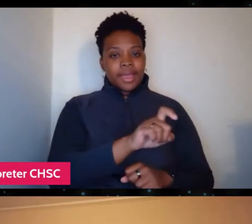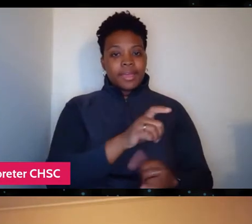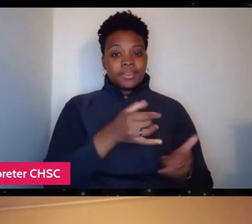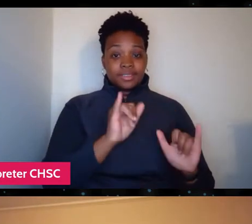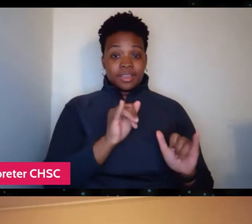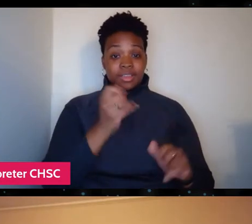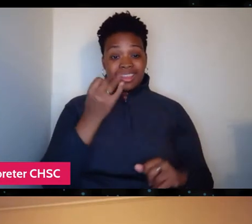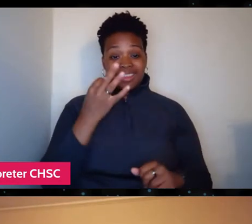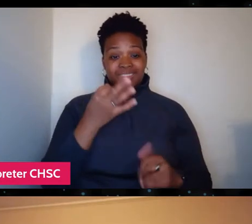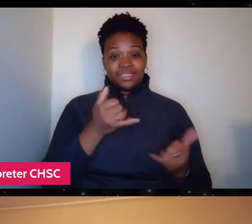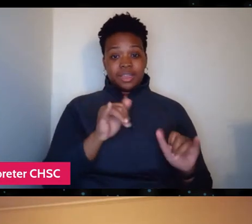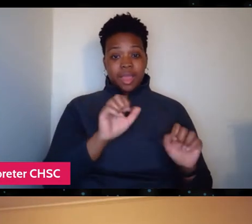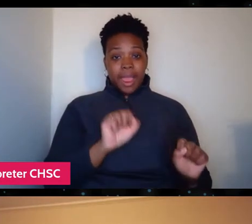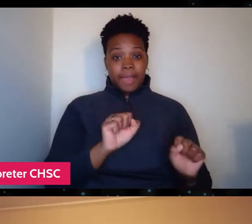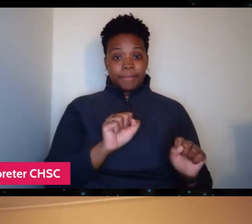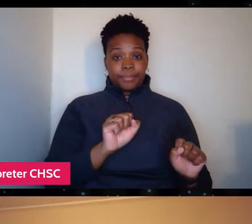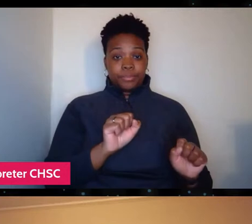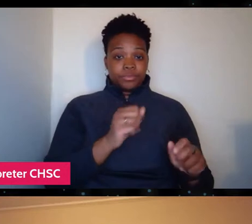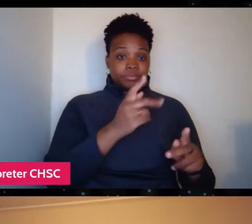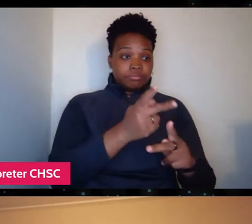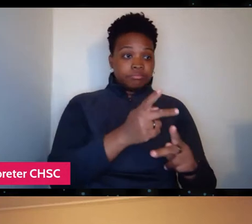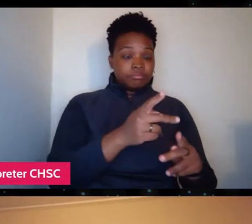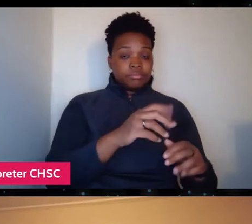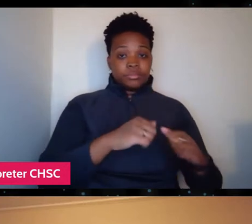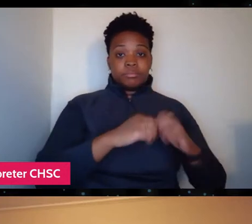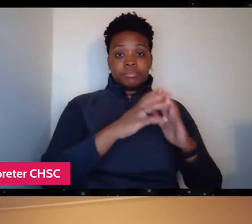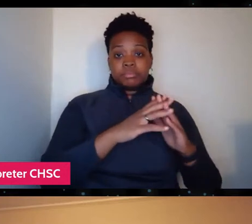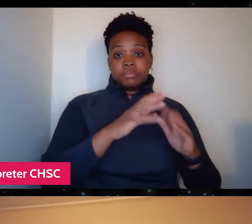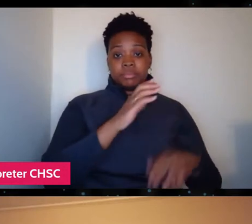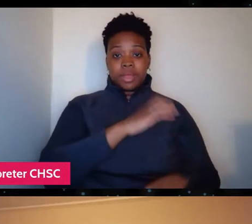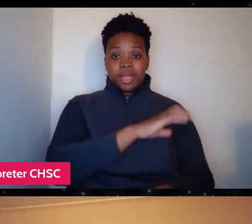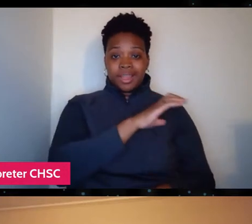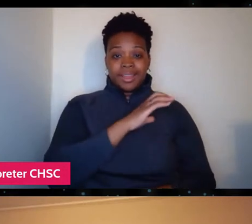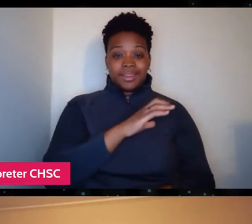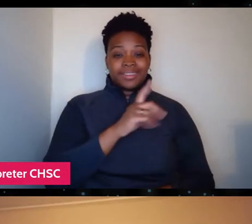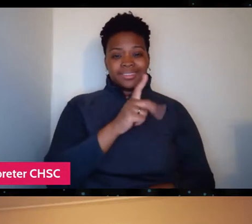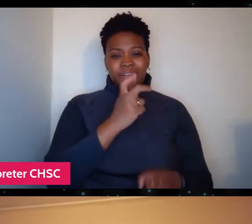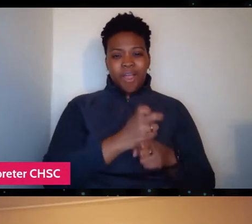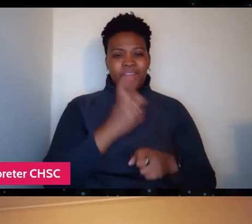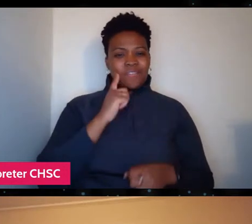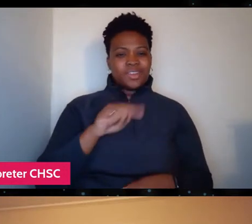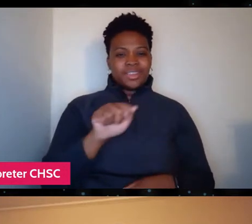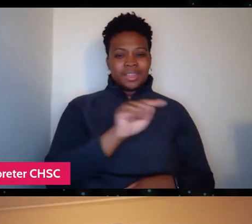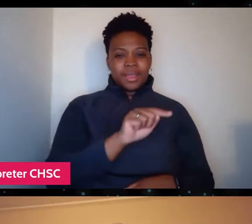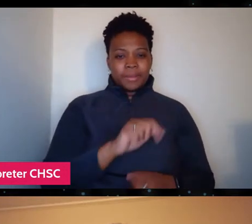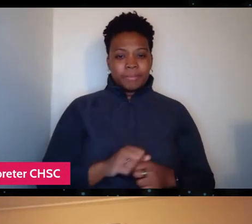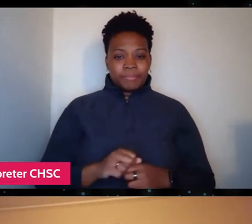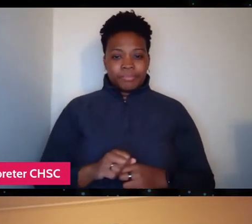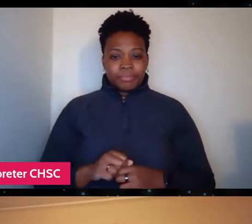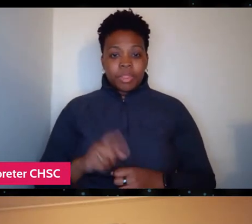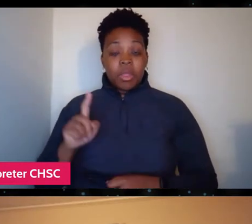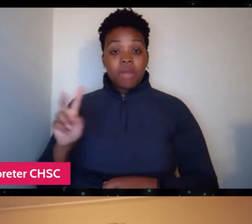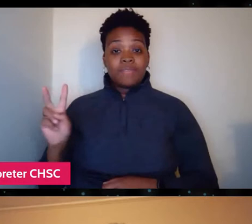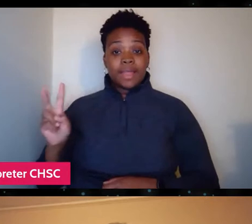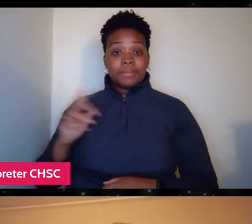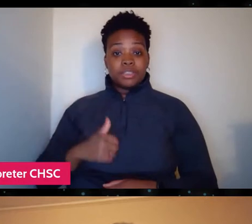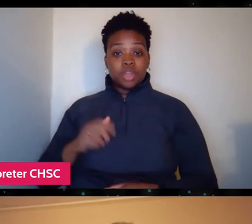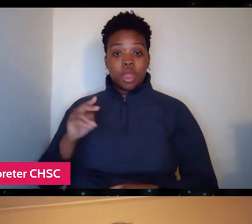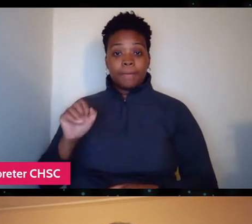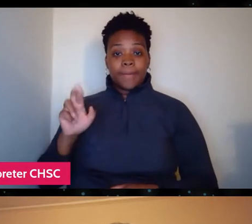and how incredibly hard that probably has been for them but I'm so- Sorry, one thing I did neglect is actually very important